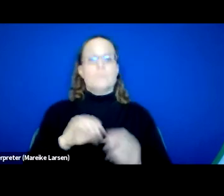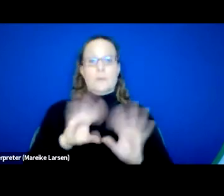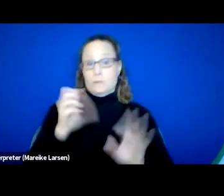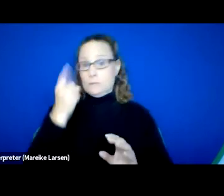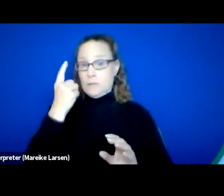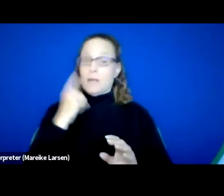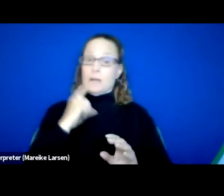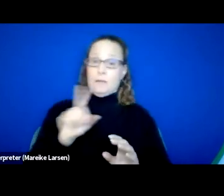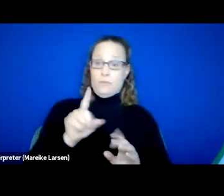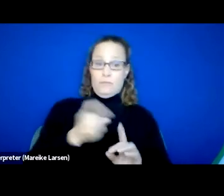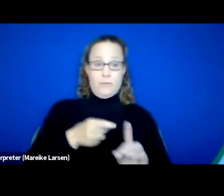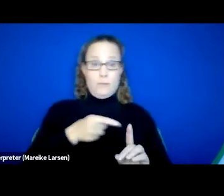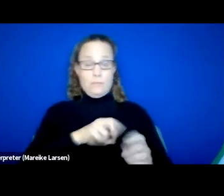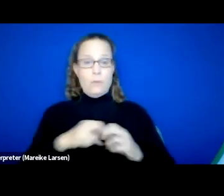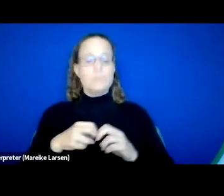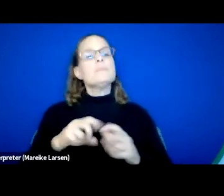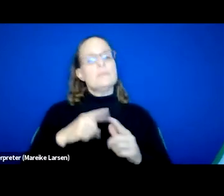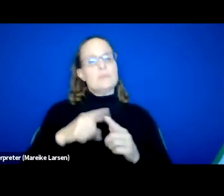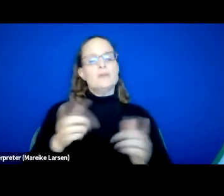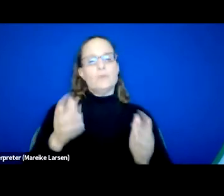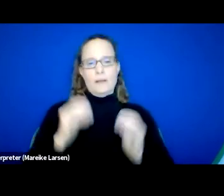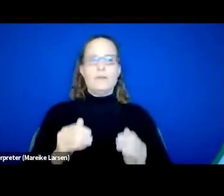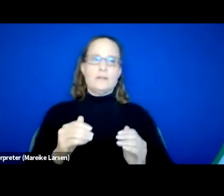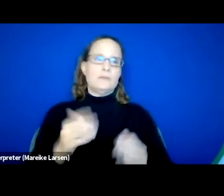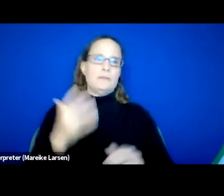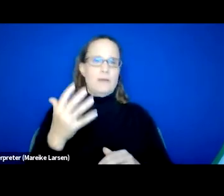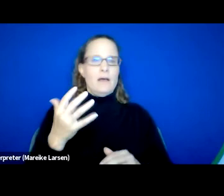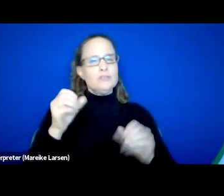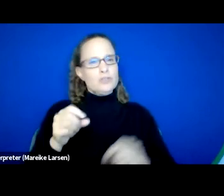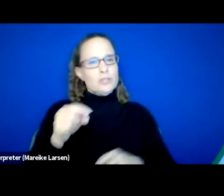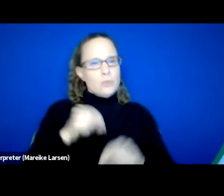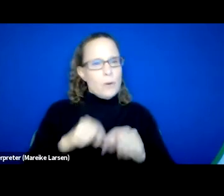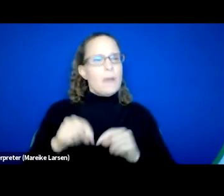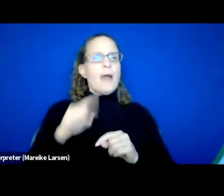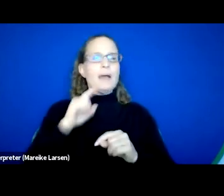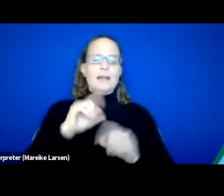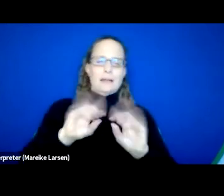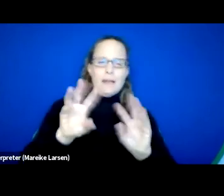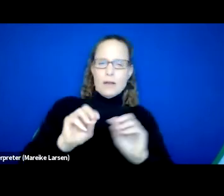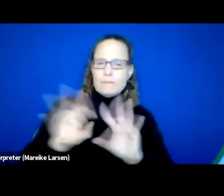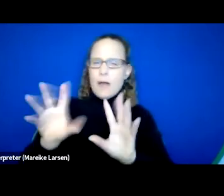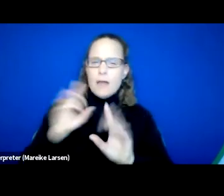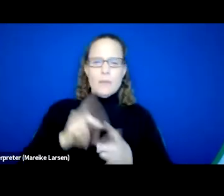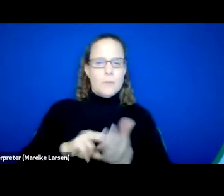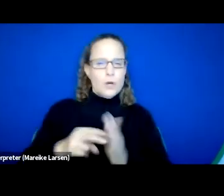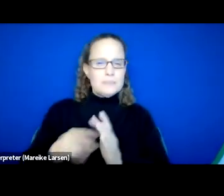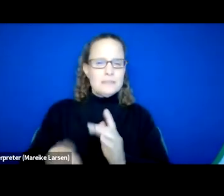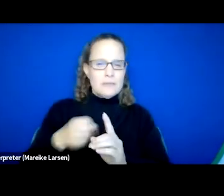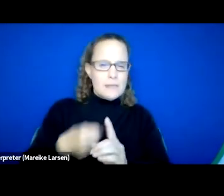team members and stakeholders can advance to step five, right? And should go back and clarify the purpose of the impact assessment to account